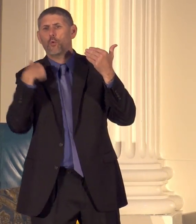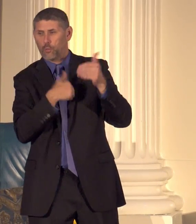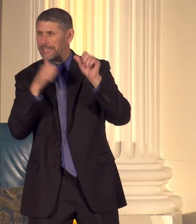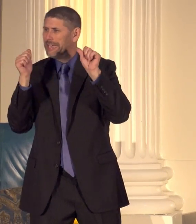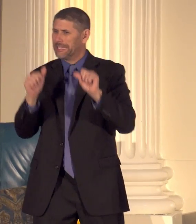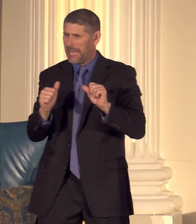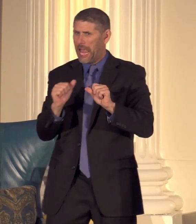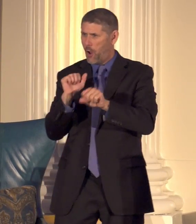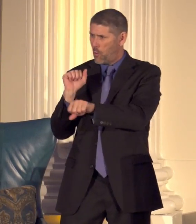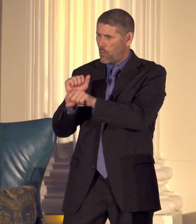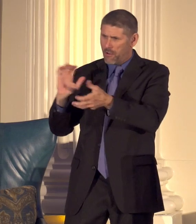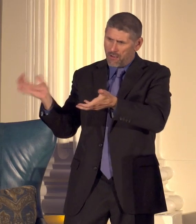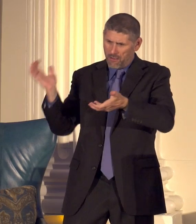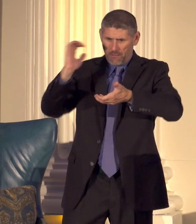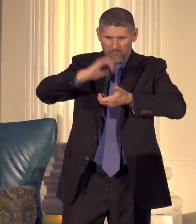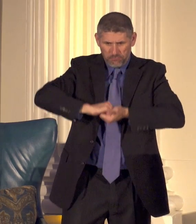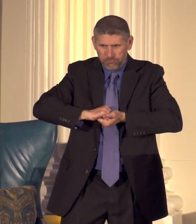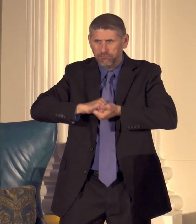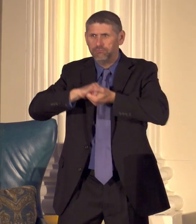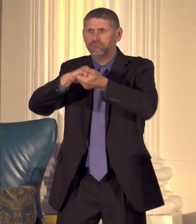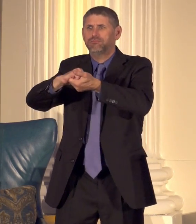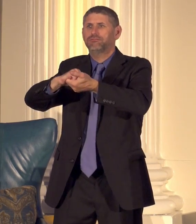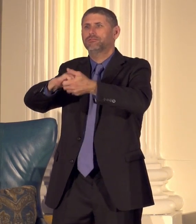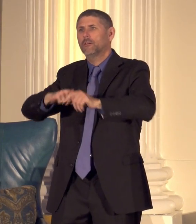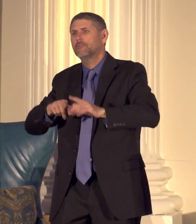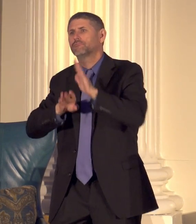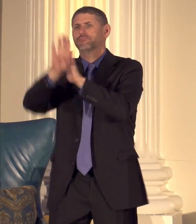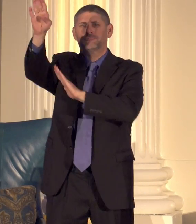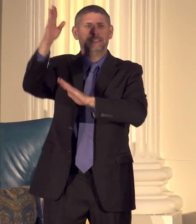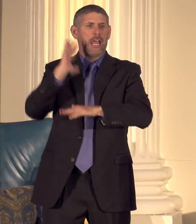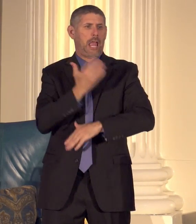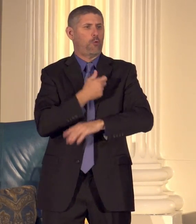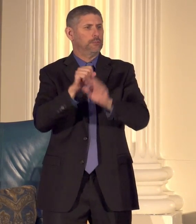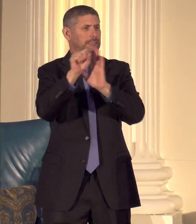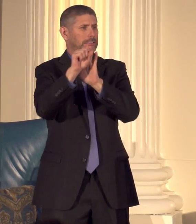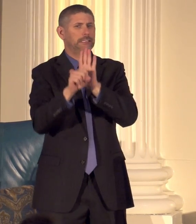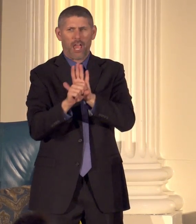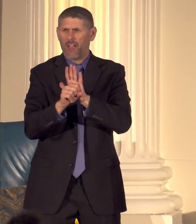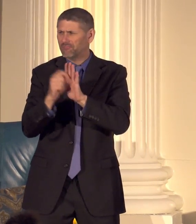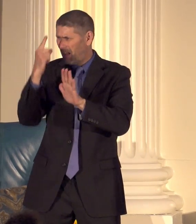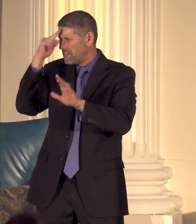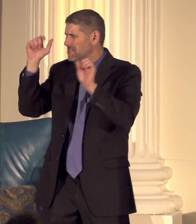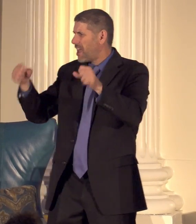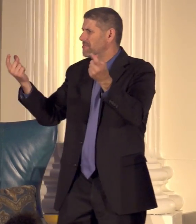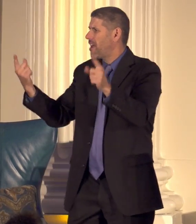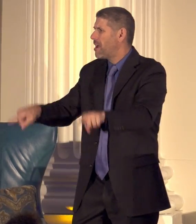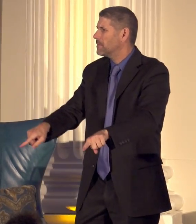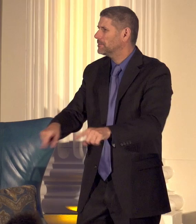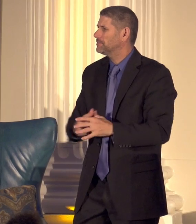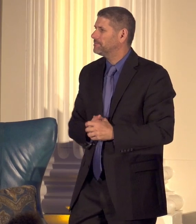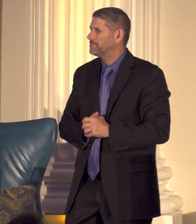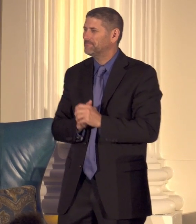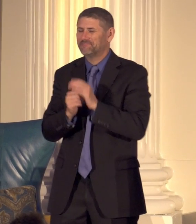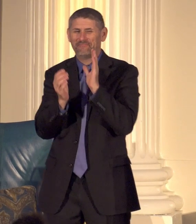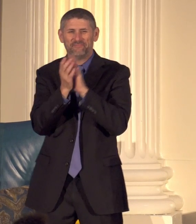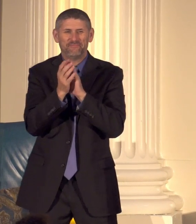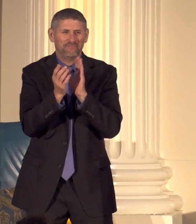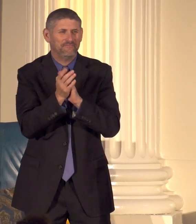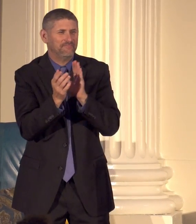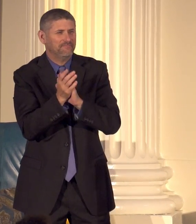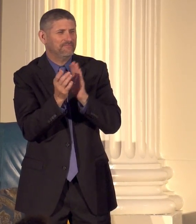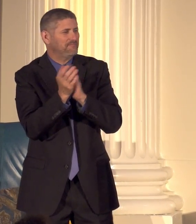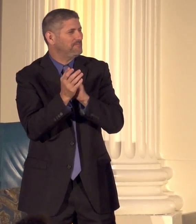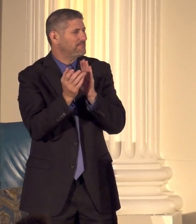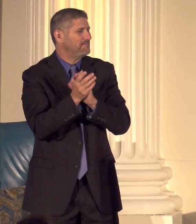better future for our state I believe that that can happen